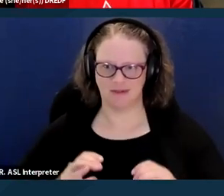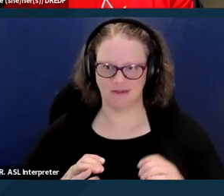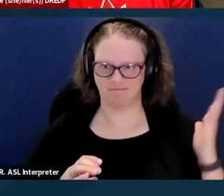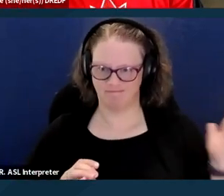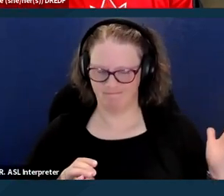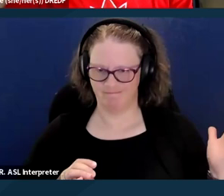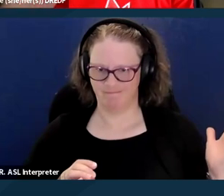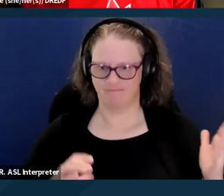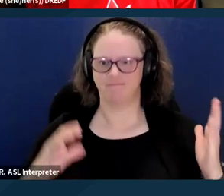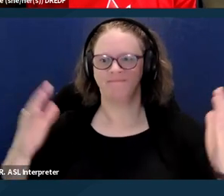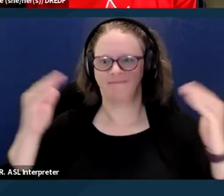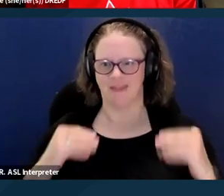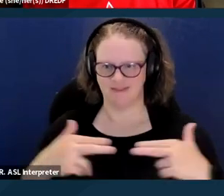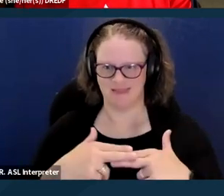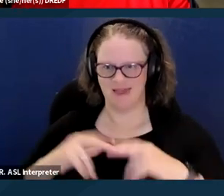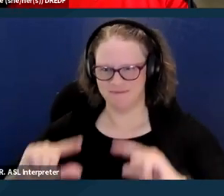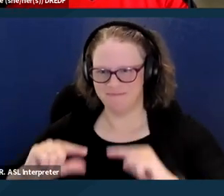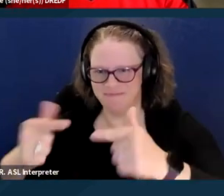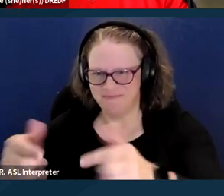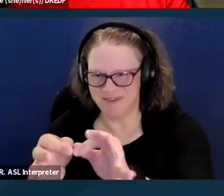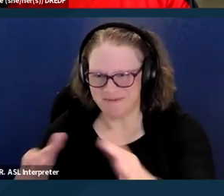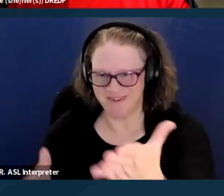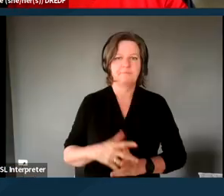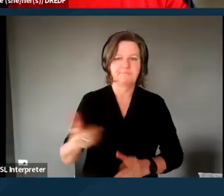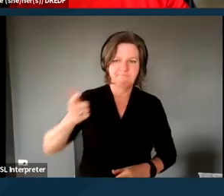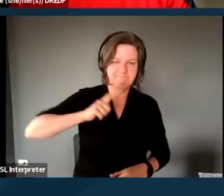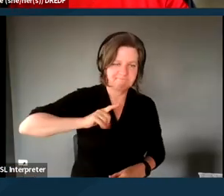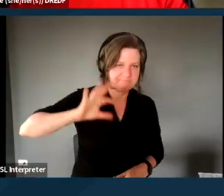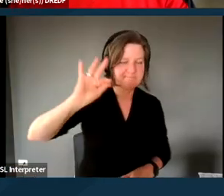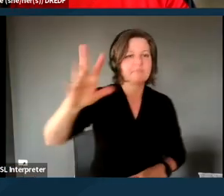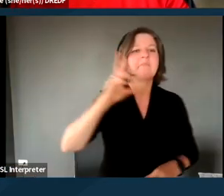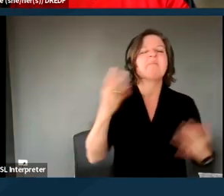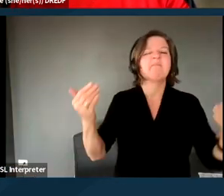Looking at the next slide, we're just gonna look a little bit more at the housing transition and navigation services.